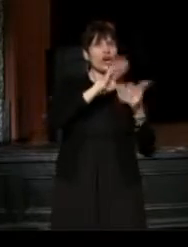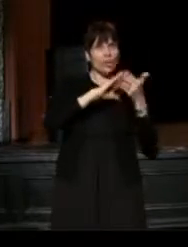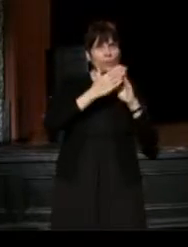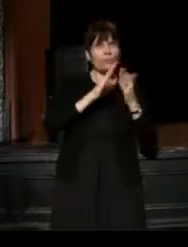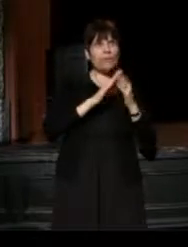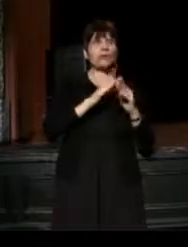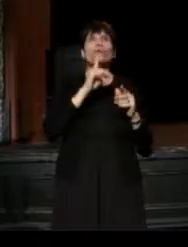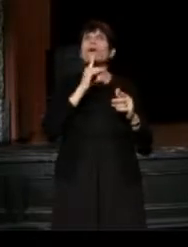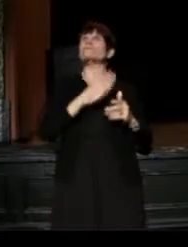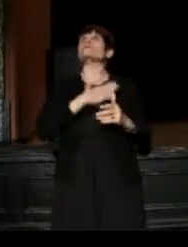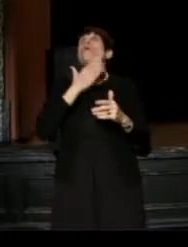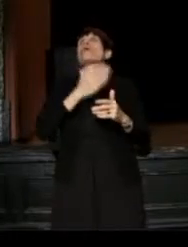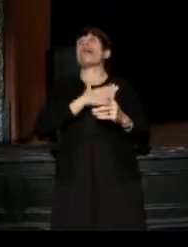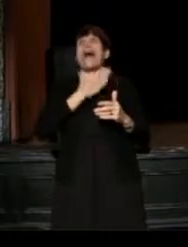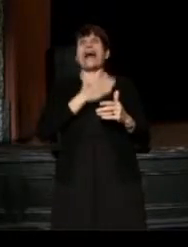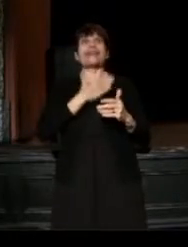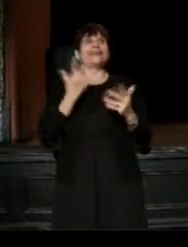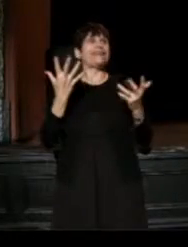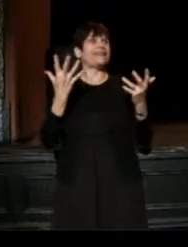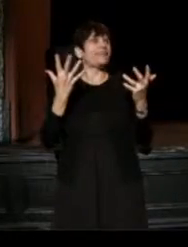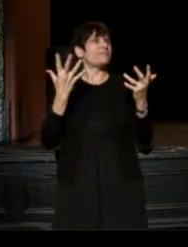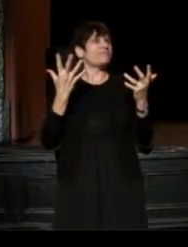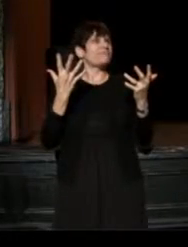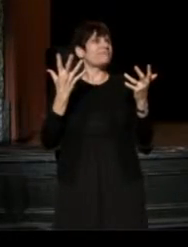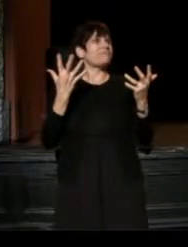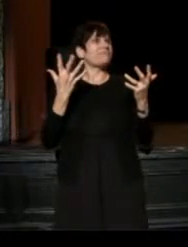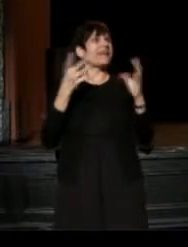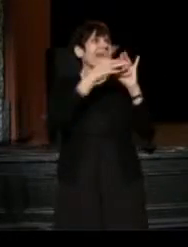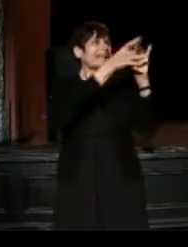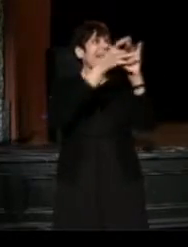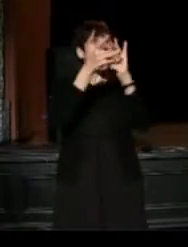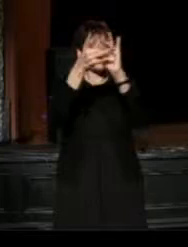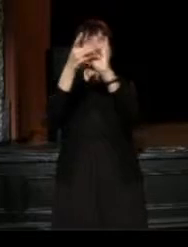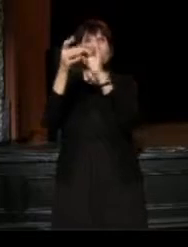who I am so glad that we've gotten to connect with all of you